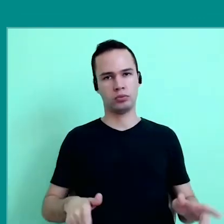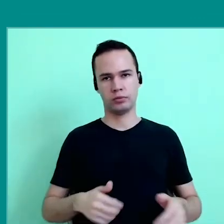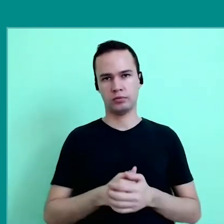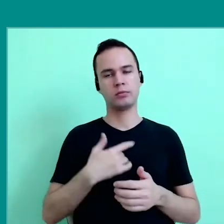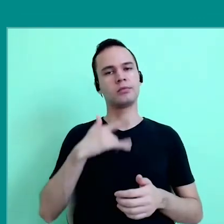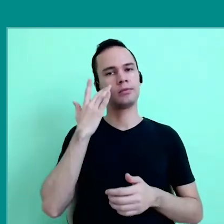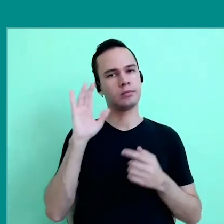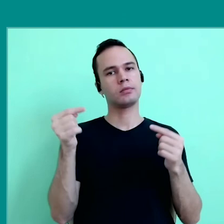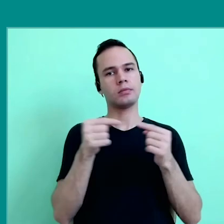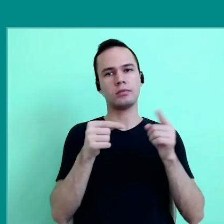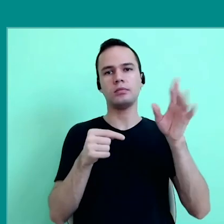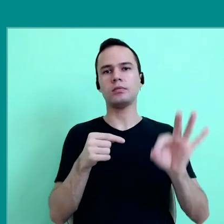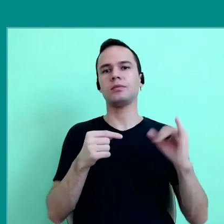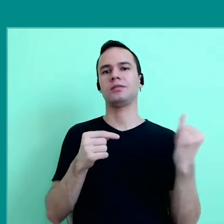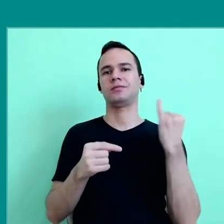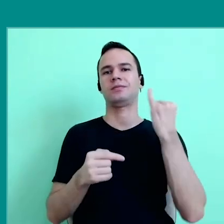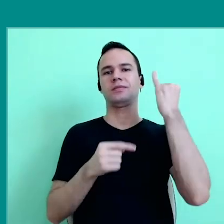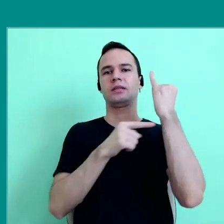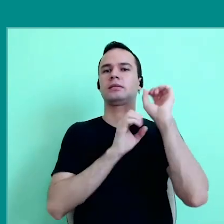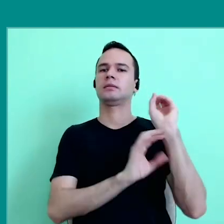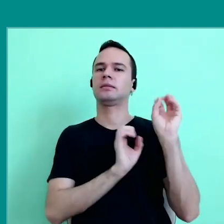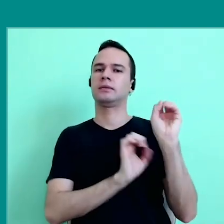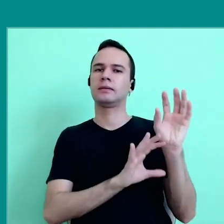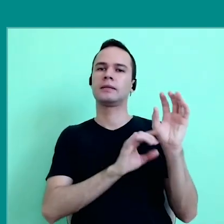I believe that in this sense, it is very importantly, an aesthetic training,